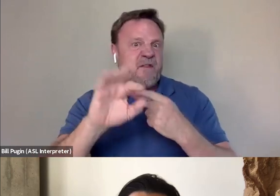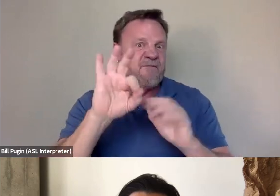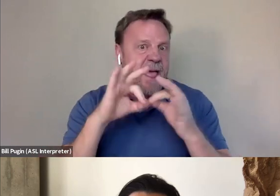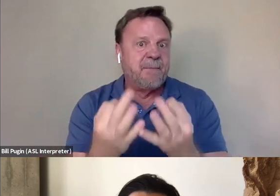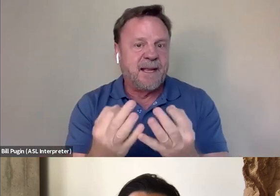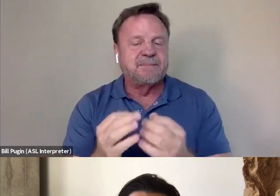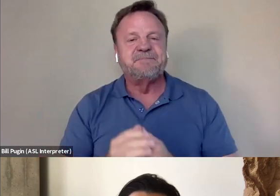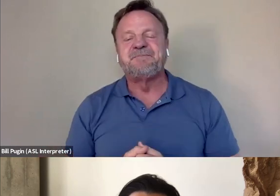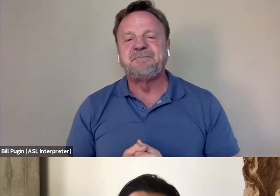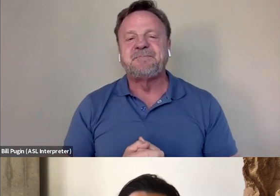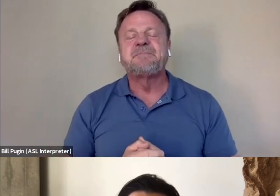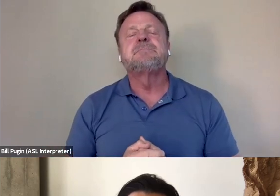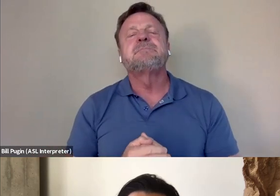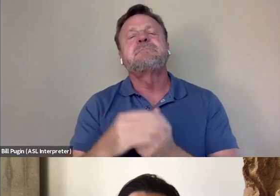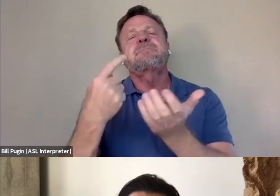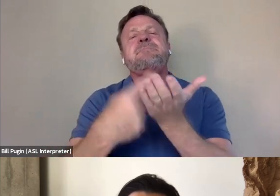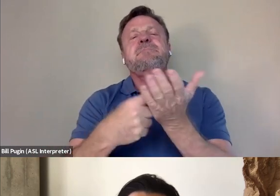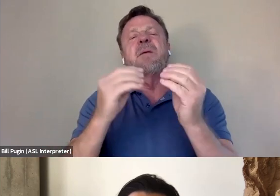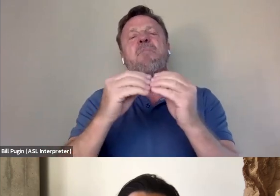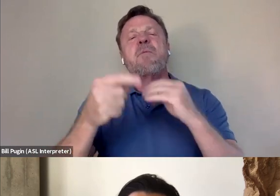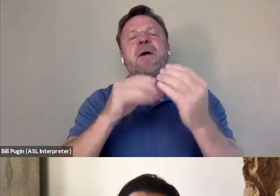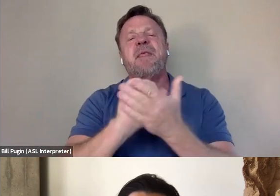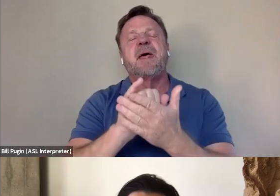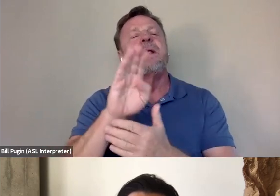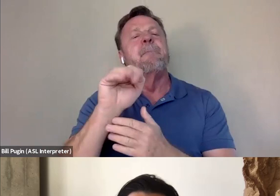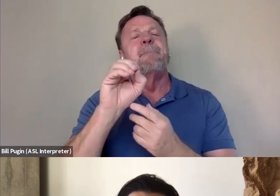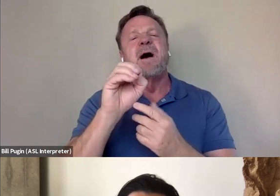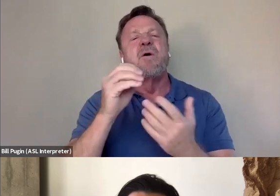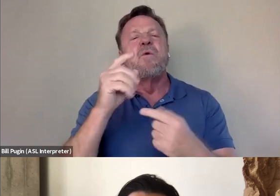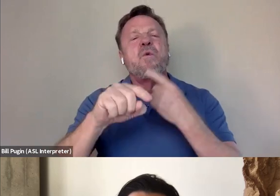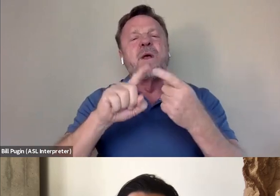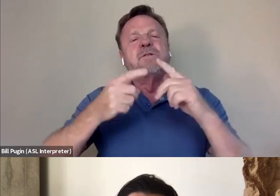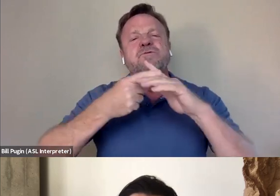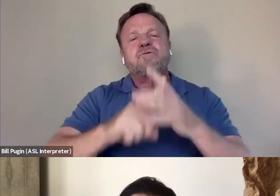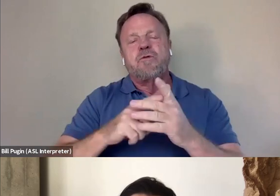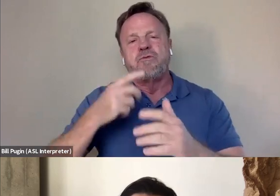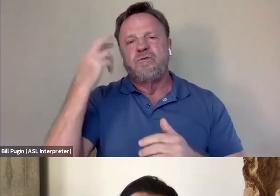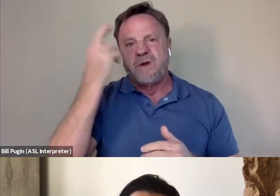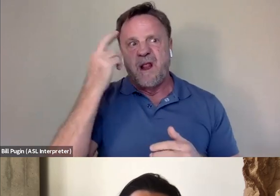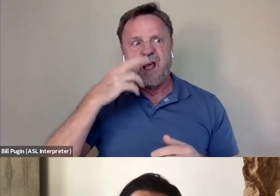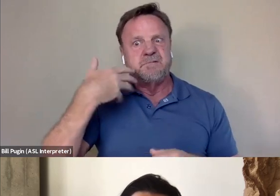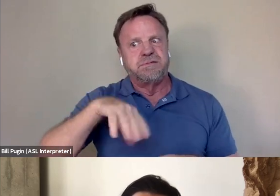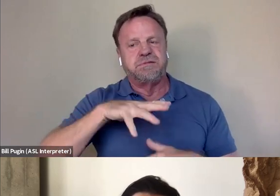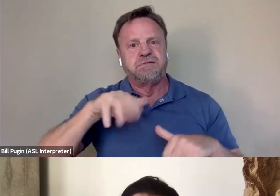Nguyen let's talk more about that. At what point did you start to realize just how challenging this was going to be?